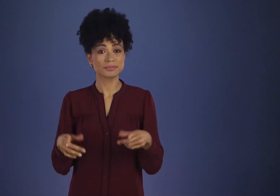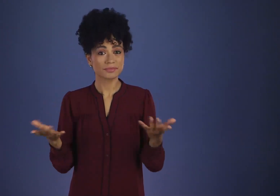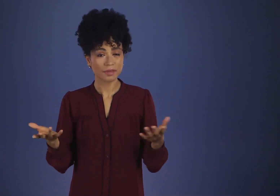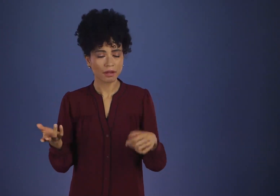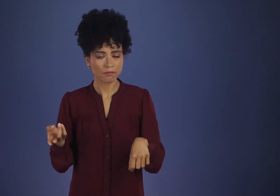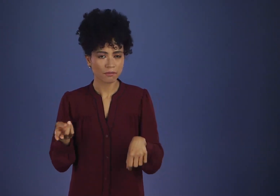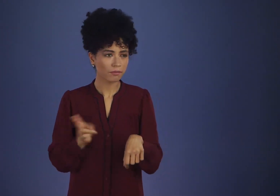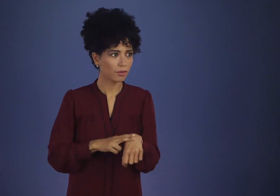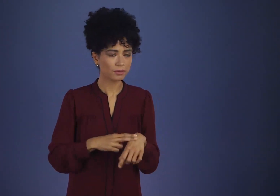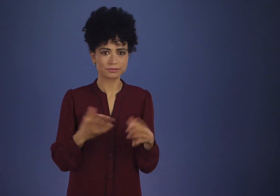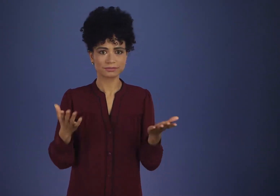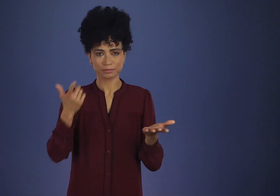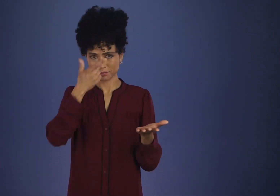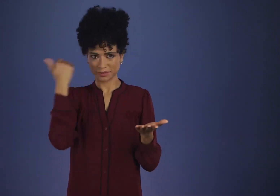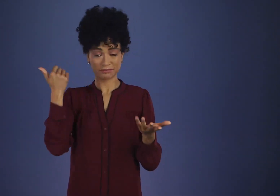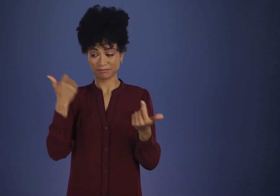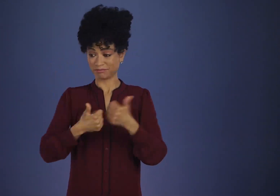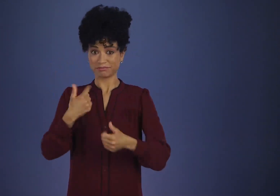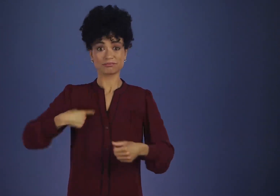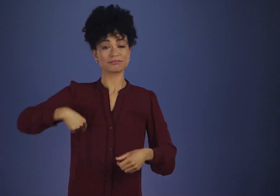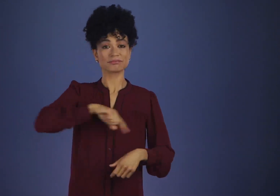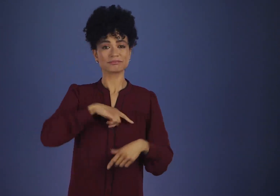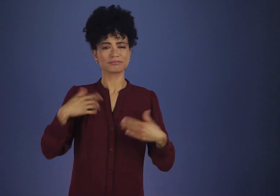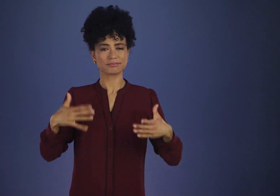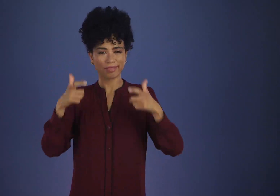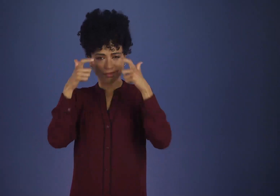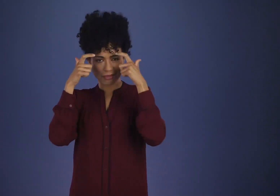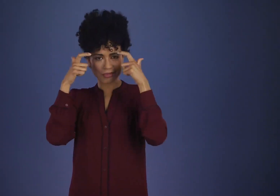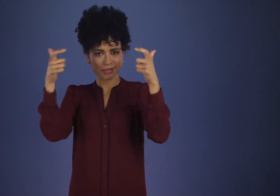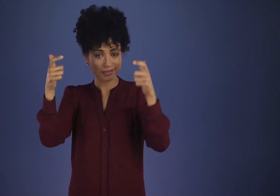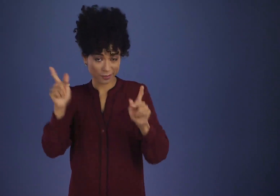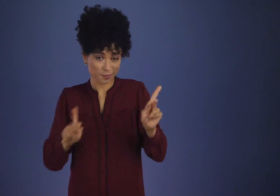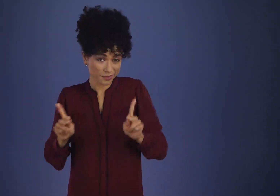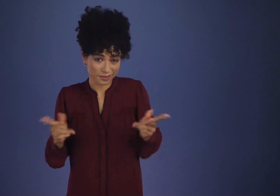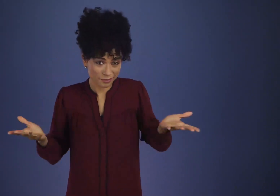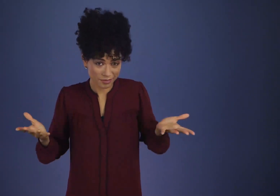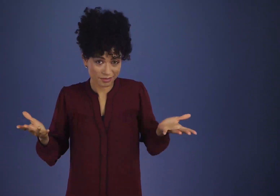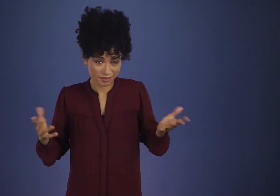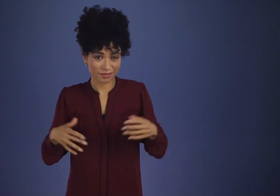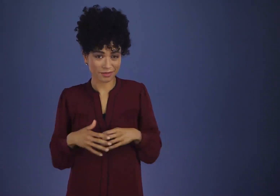That was sure to be, since we are so largely a band of ego-driven individualists.